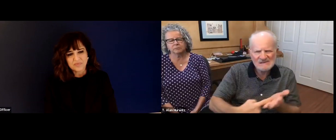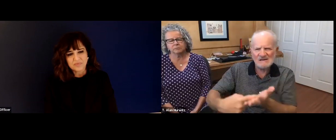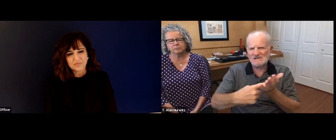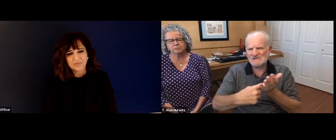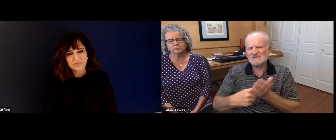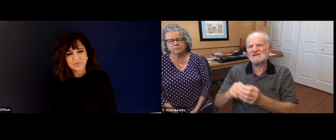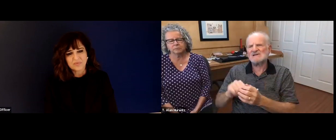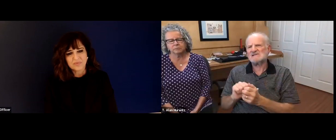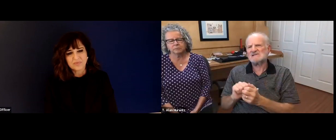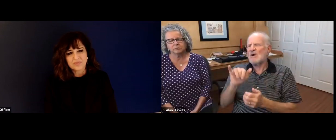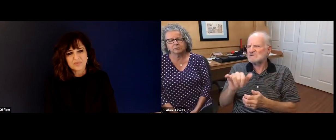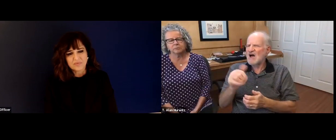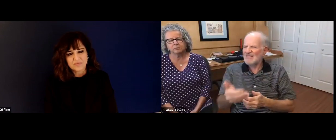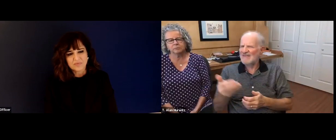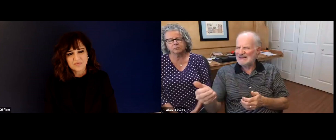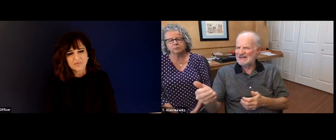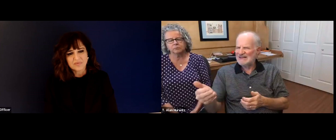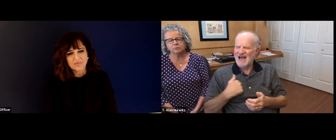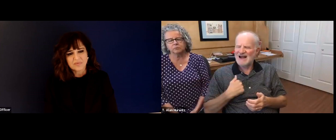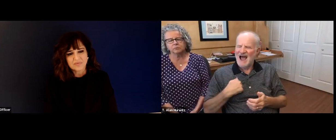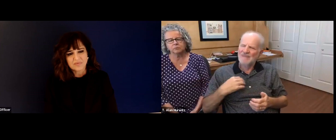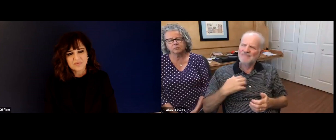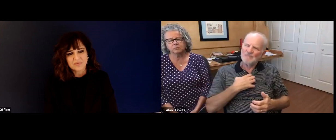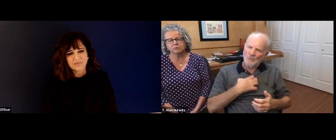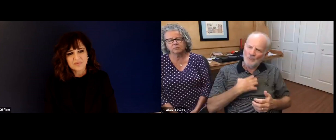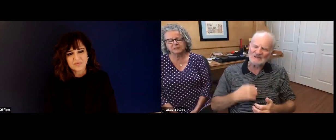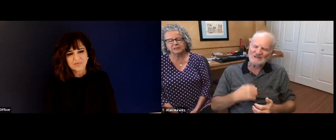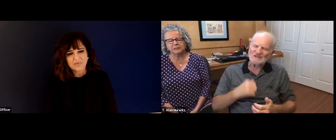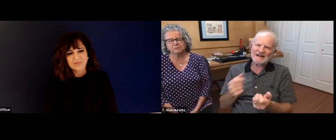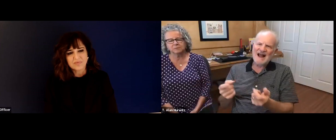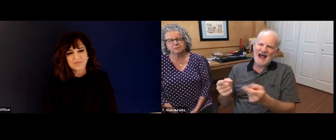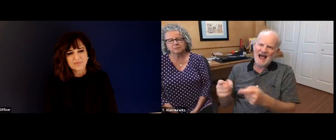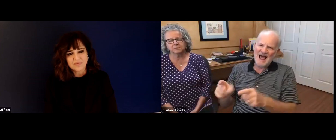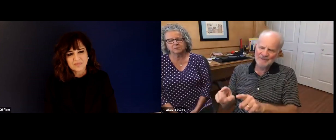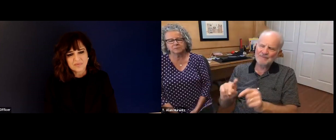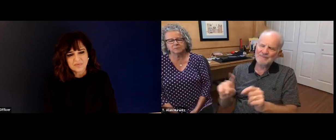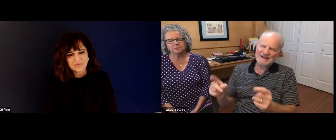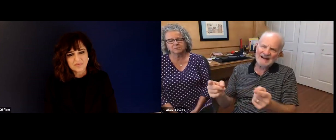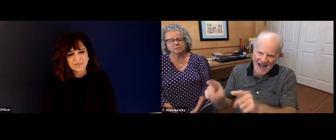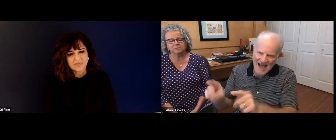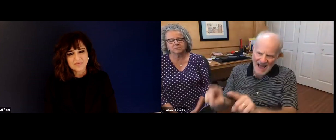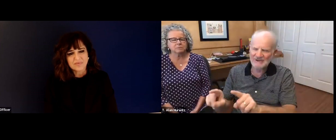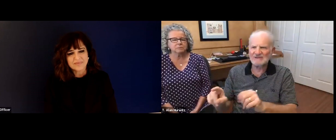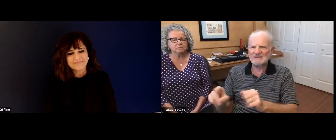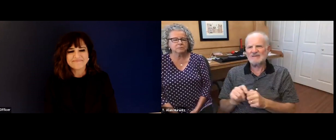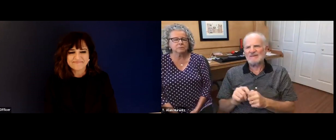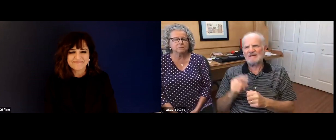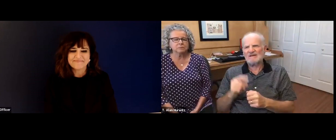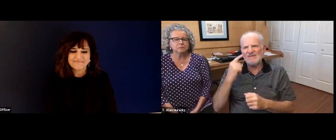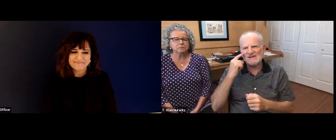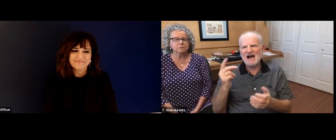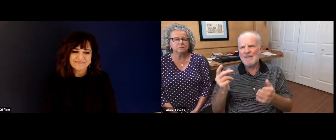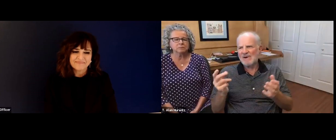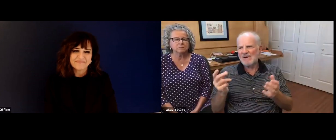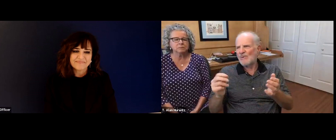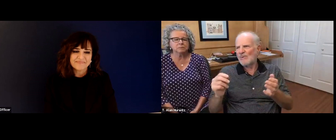had to make work so hard. And after difficult discussions, and